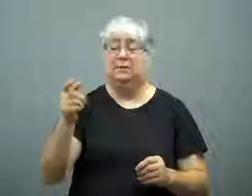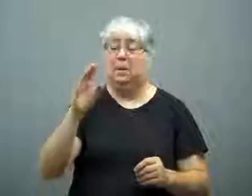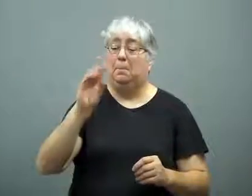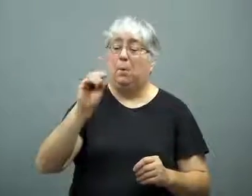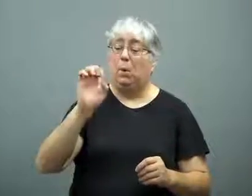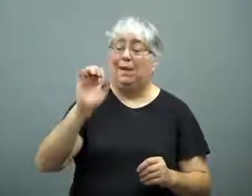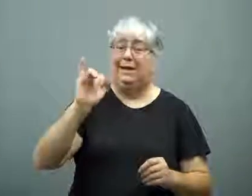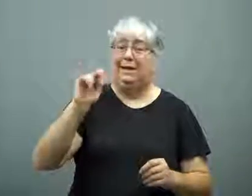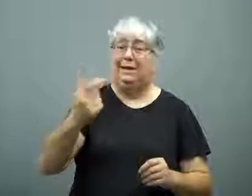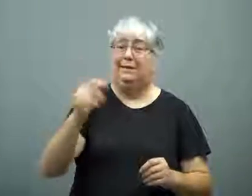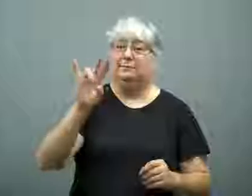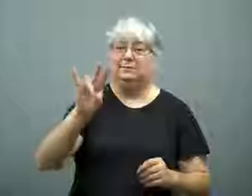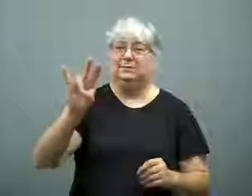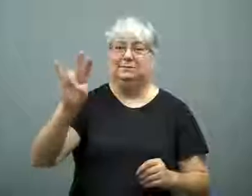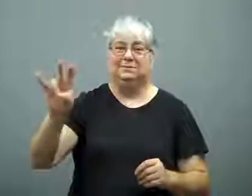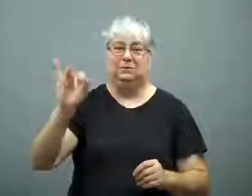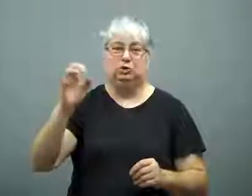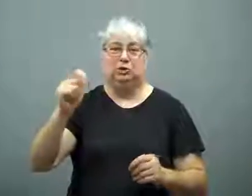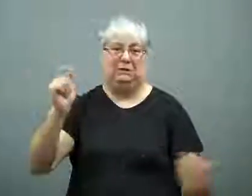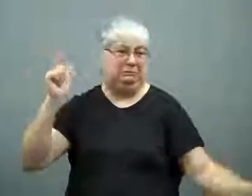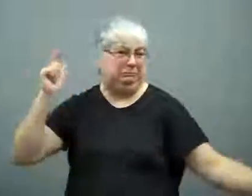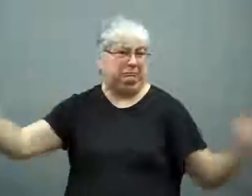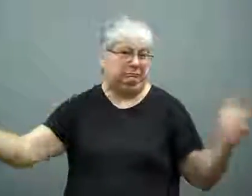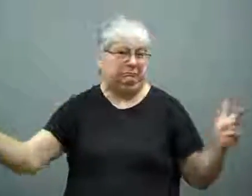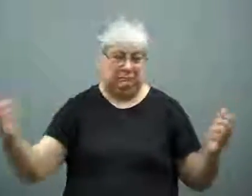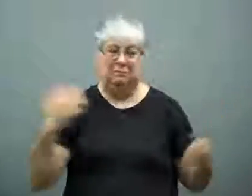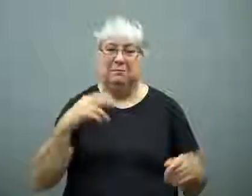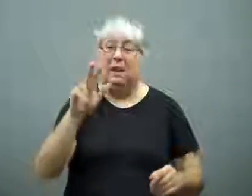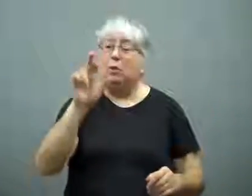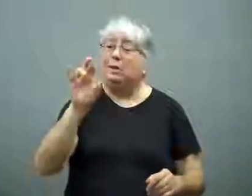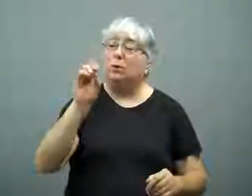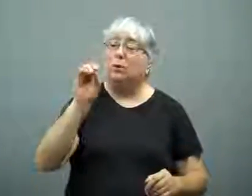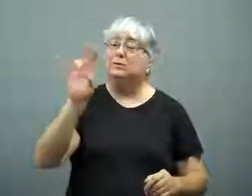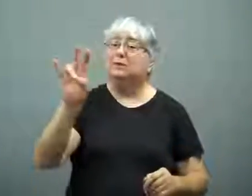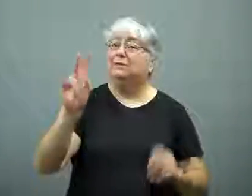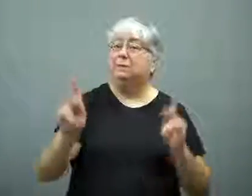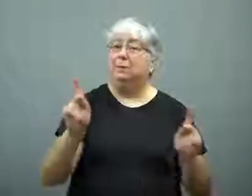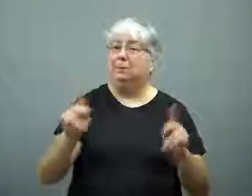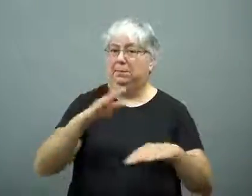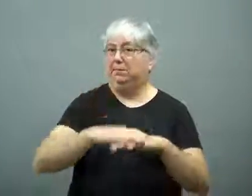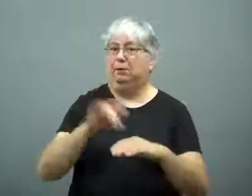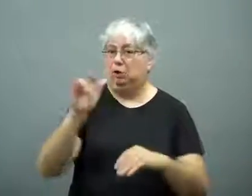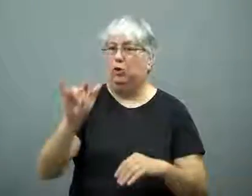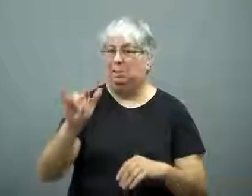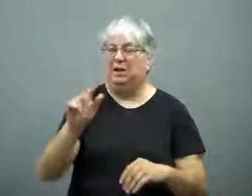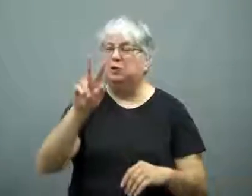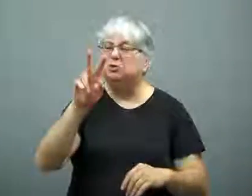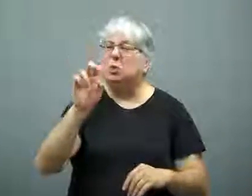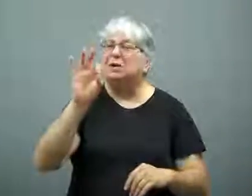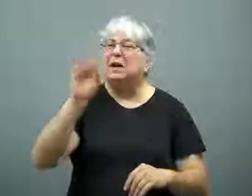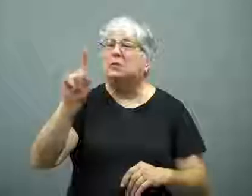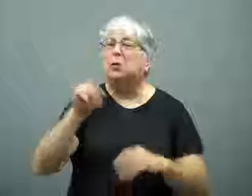The plane was a Boeing 777 jet with 307 people aboard.